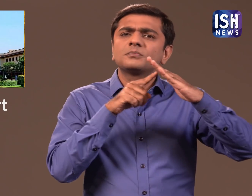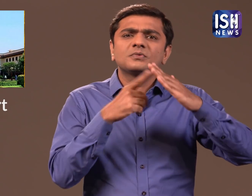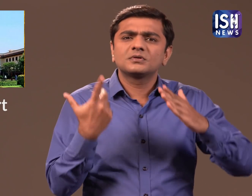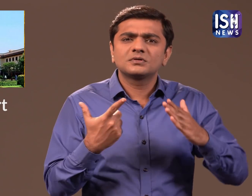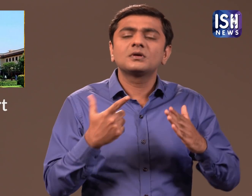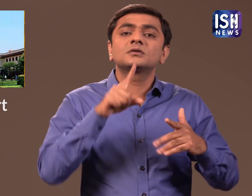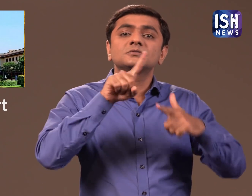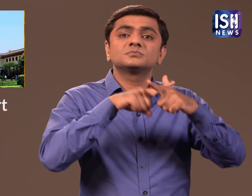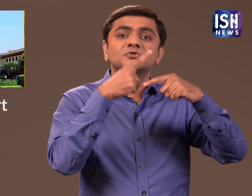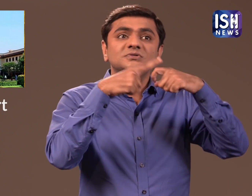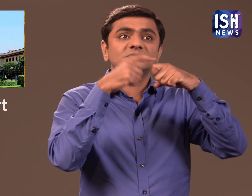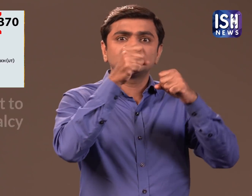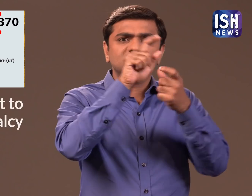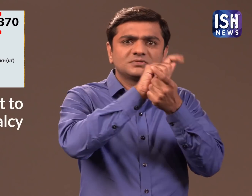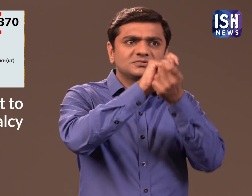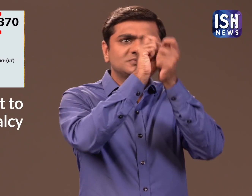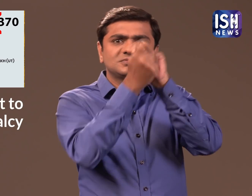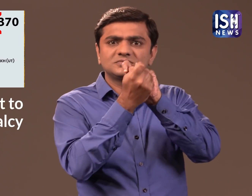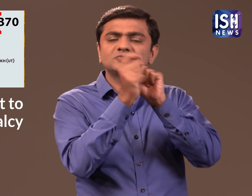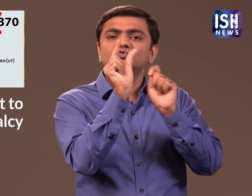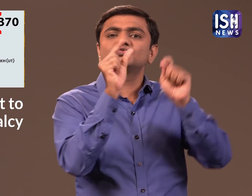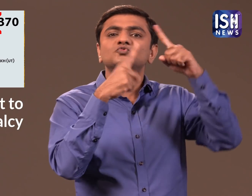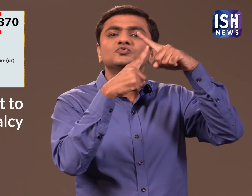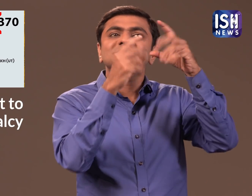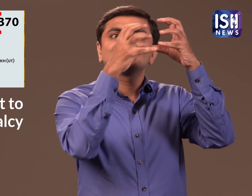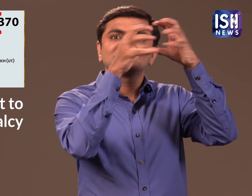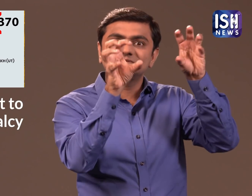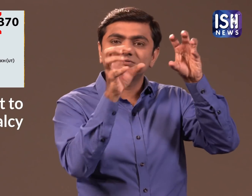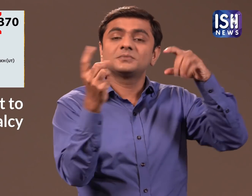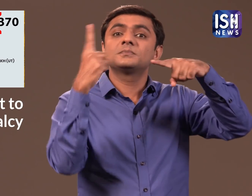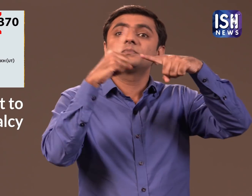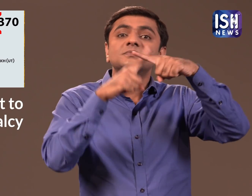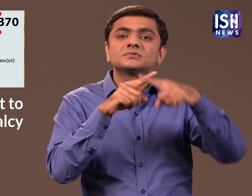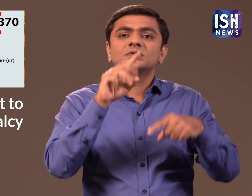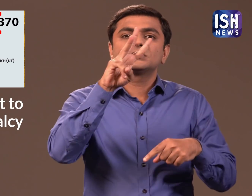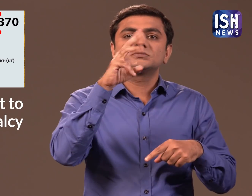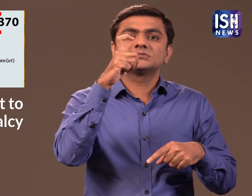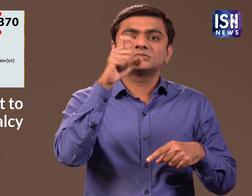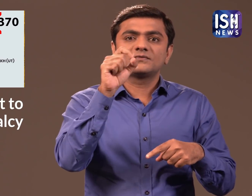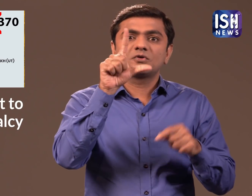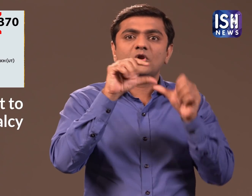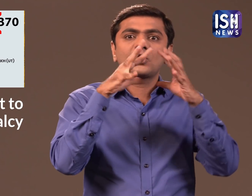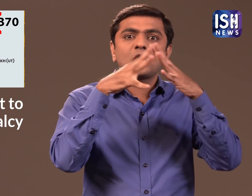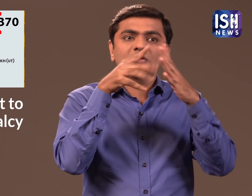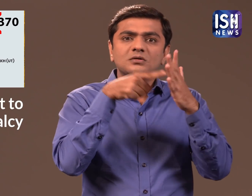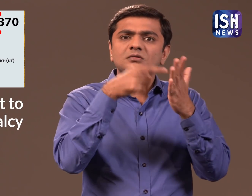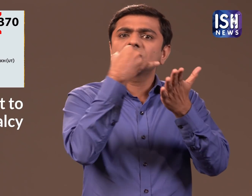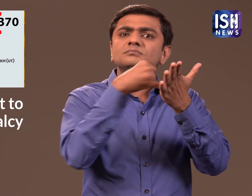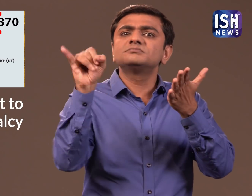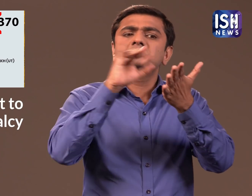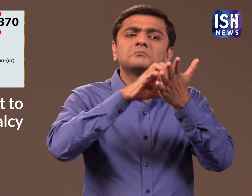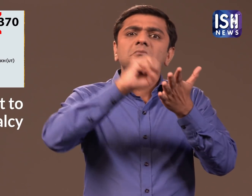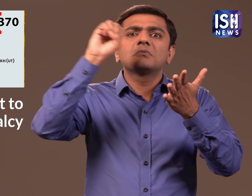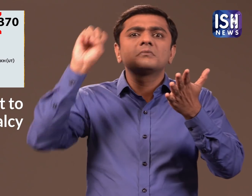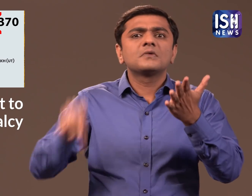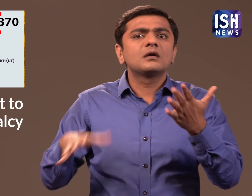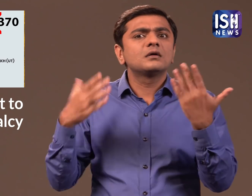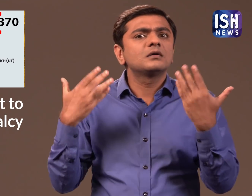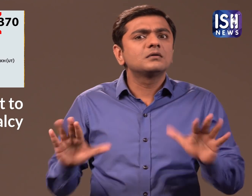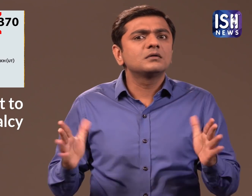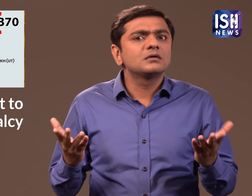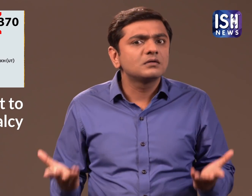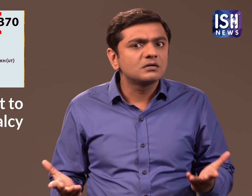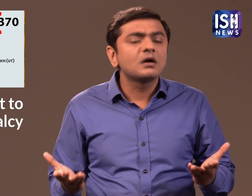It's regarding the conversion of J&K into a Union Territory and the abrogation of Article 370.